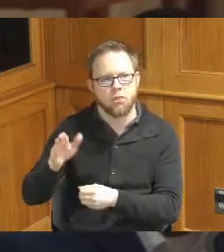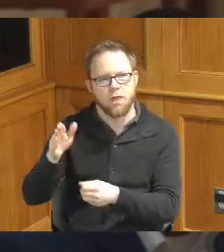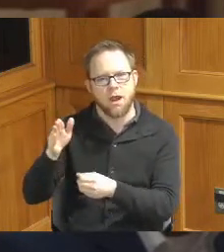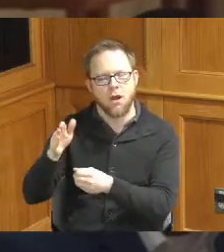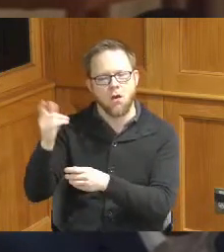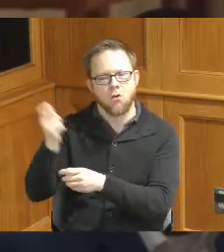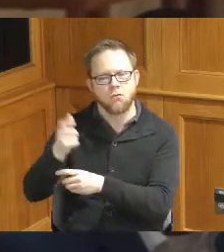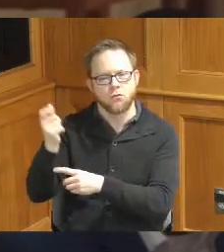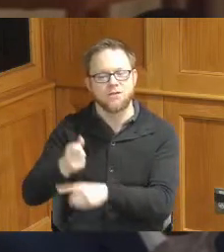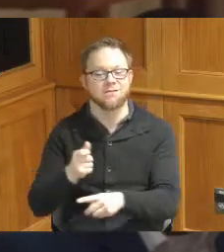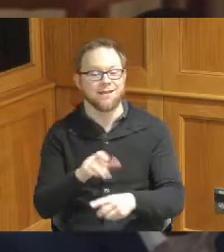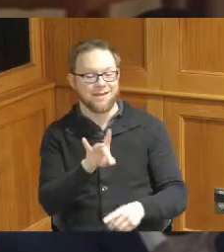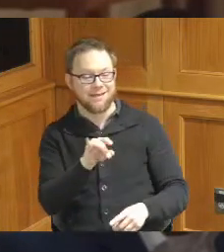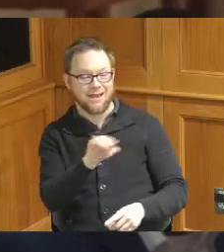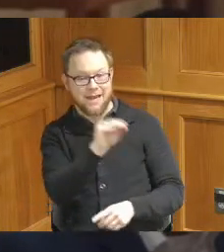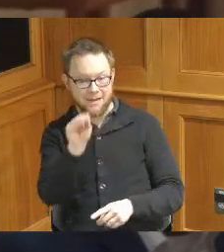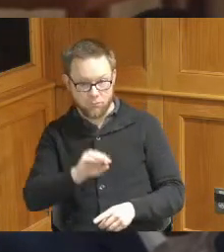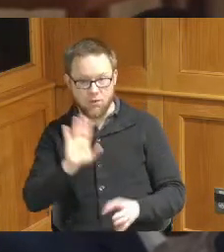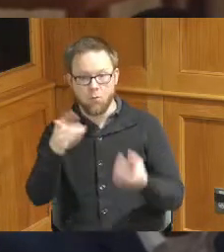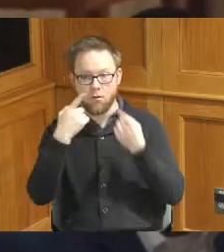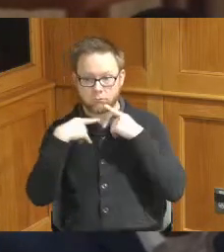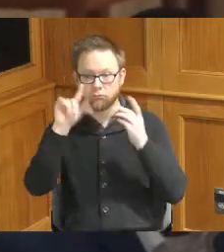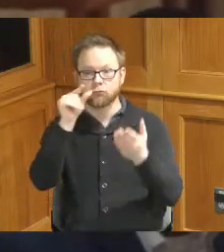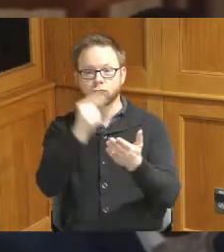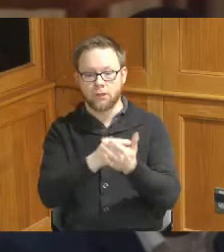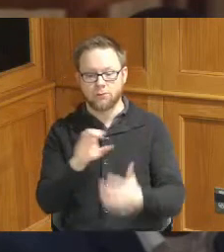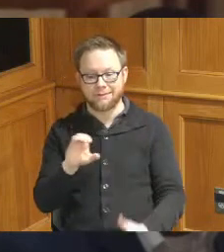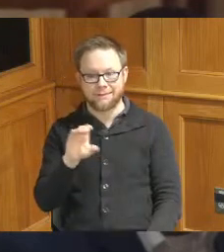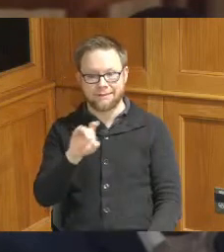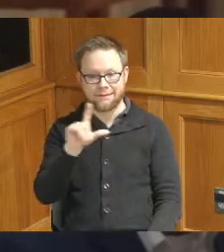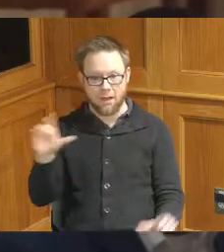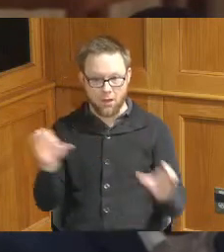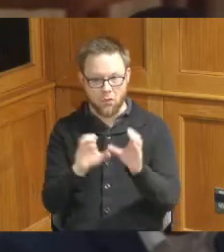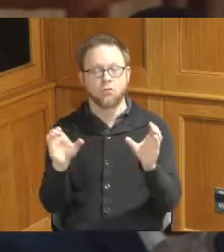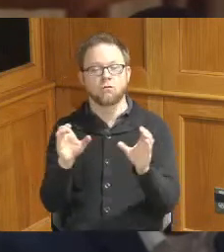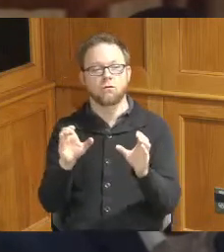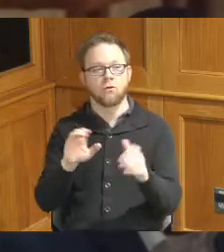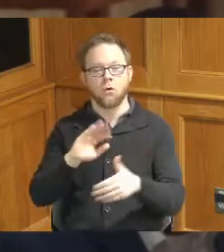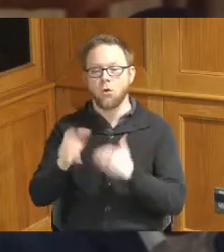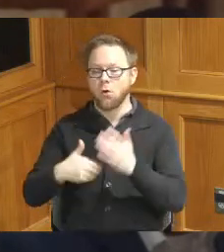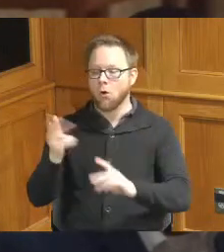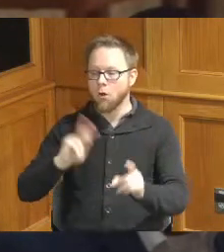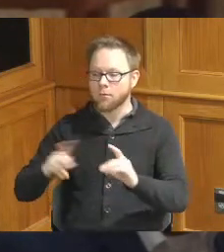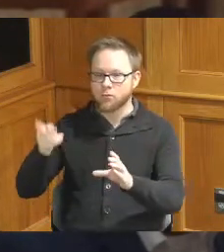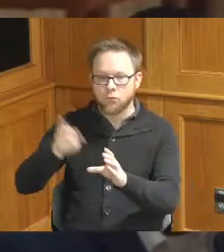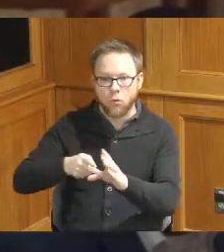receive their CDL certification and all all participants will receive job Readiness job